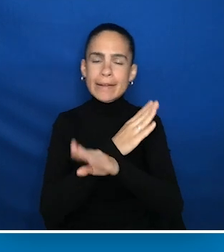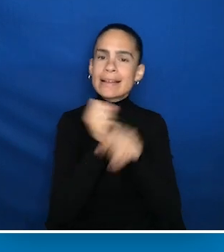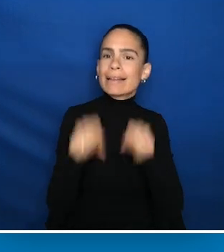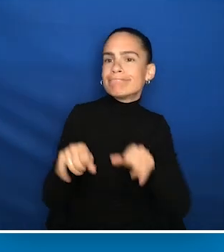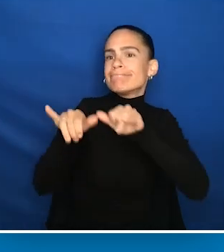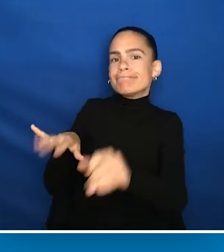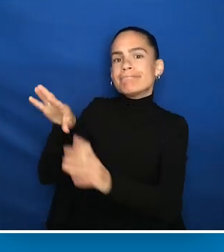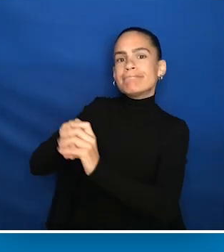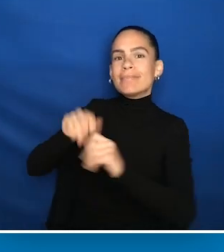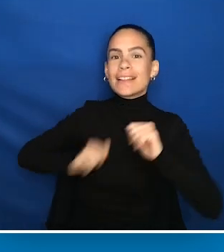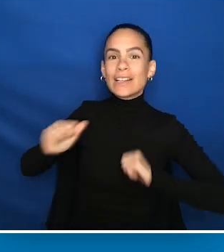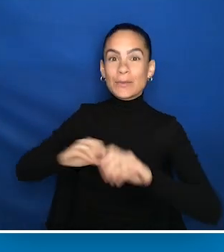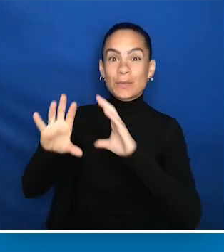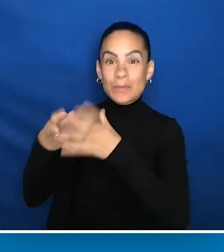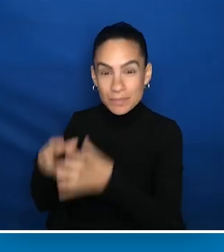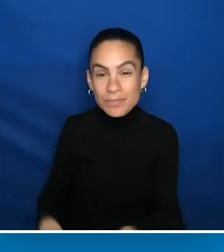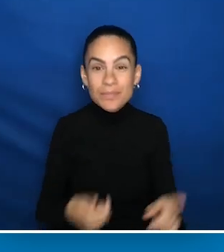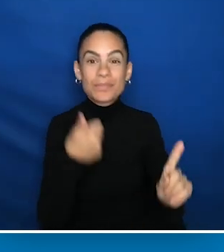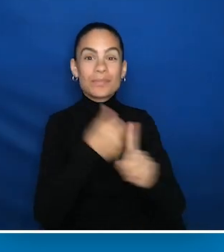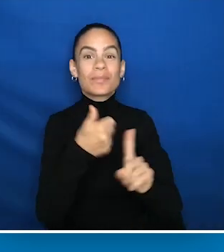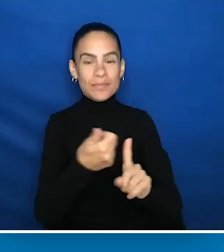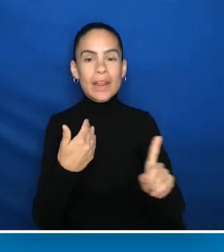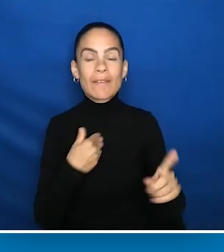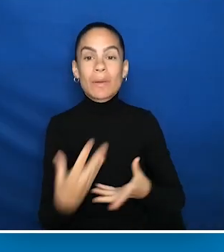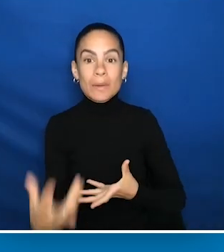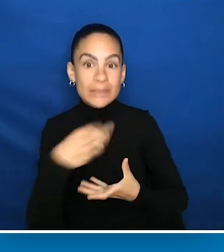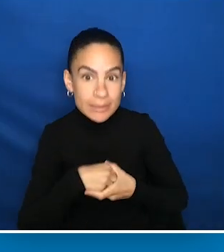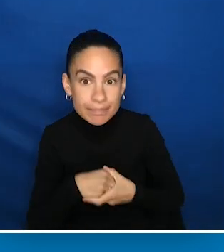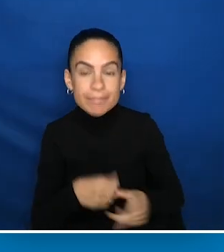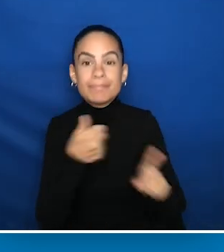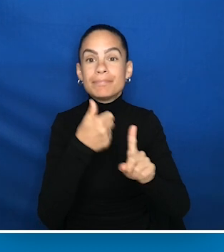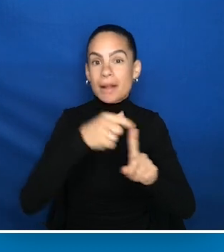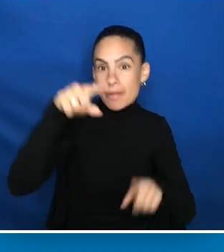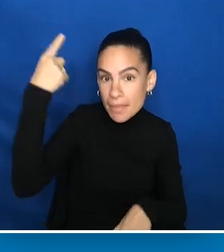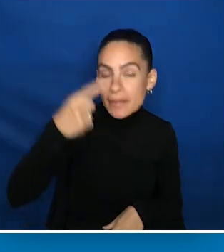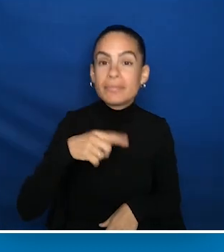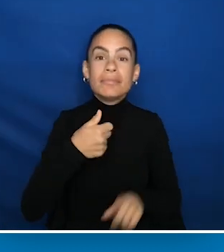So Michael has autism. He's Black, he's 20 years old, and he's living with his mother